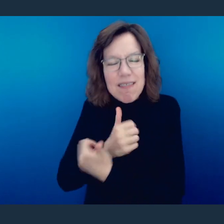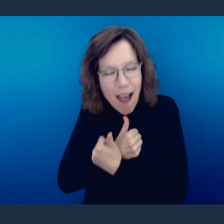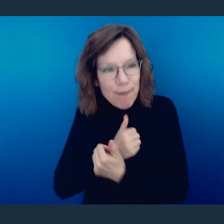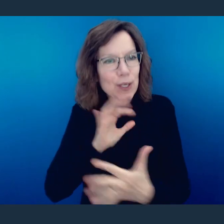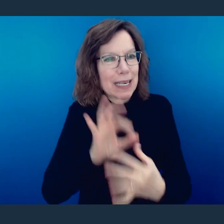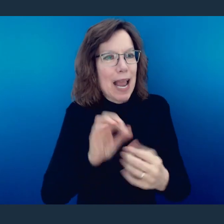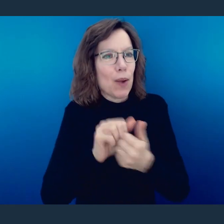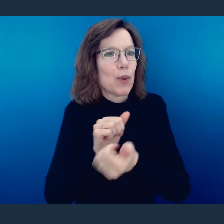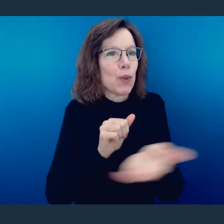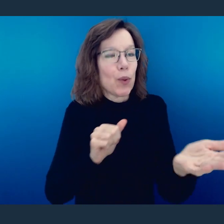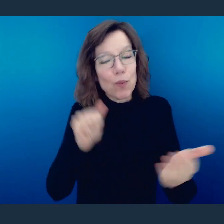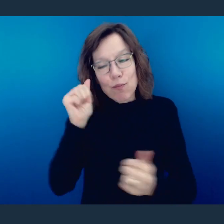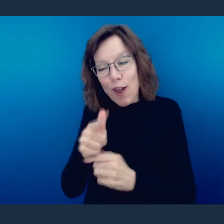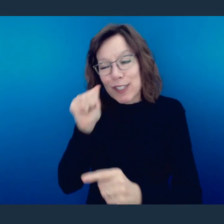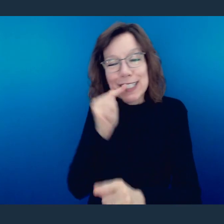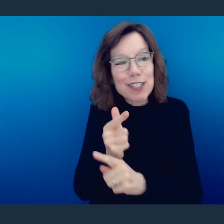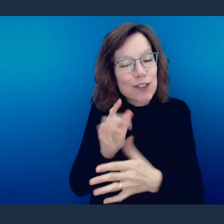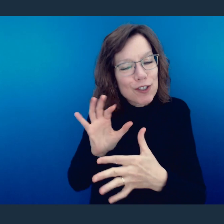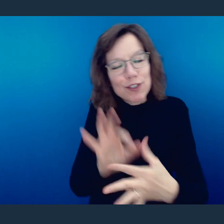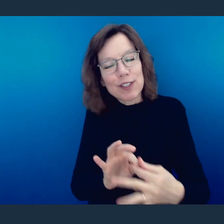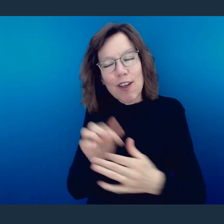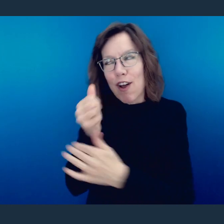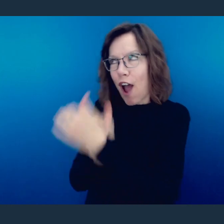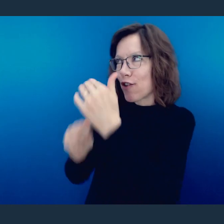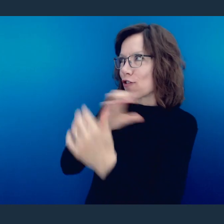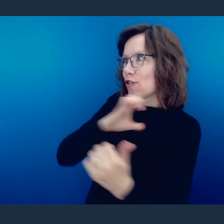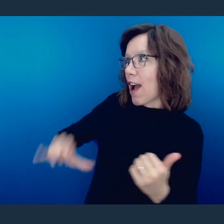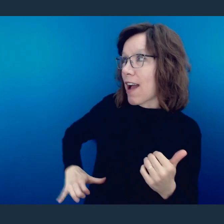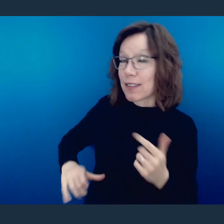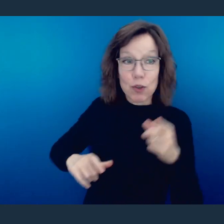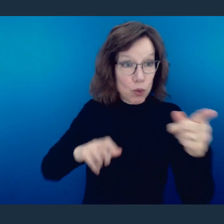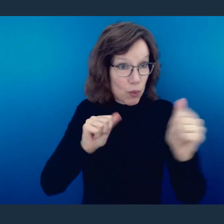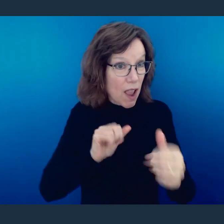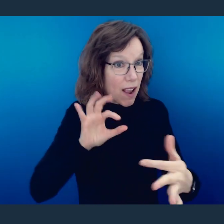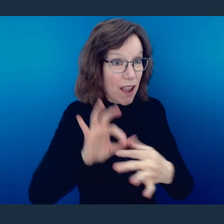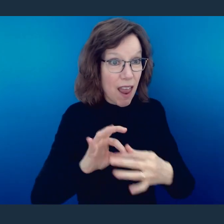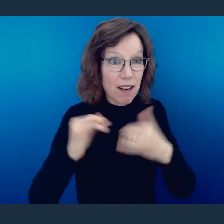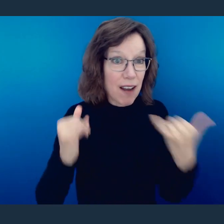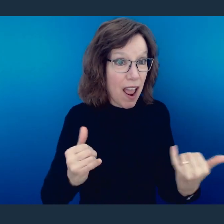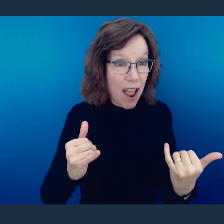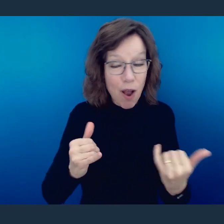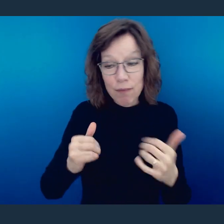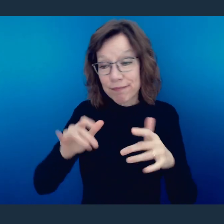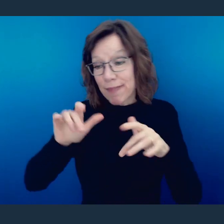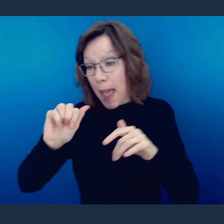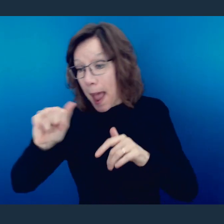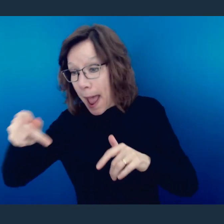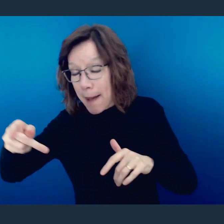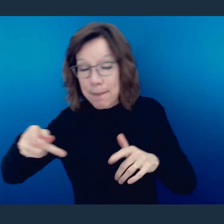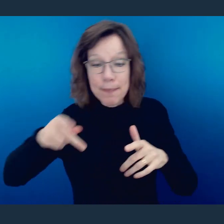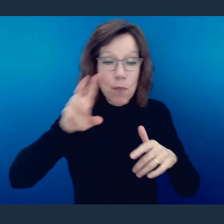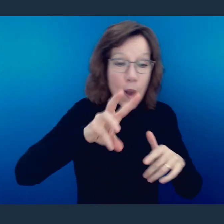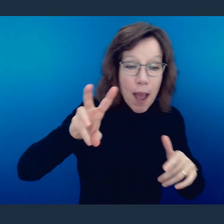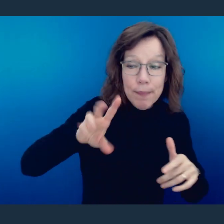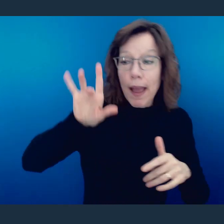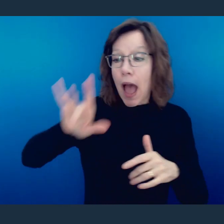to be connected with you as brothers and sisters in Christ. And you can do that right now. You can connect with us on any of our platforms. You can hit the "connect" button, hit the